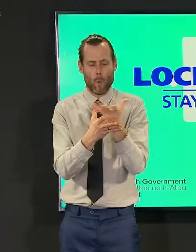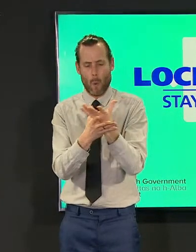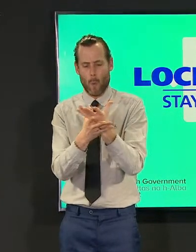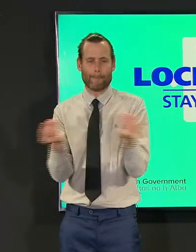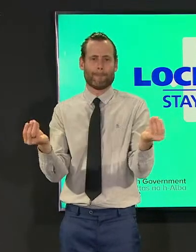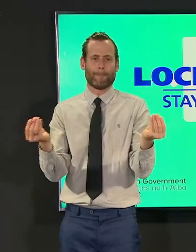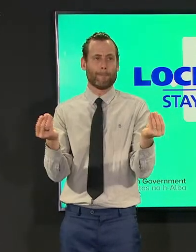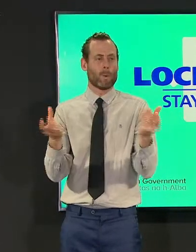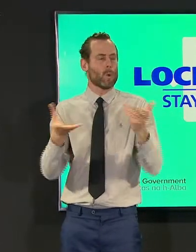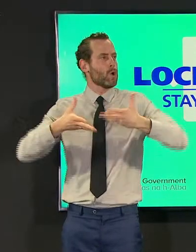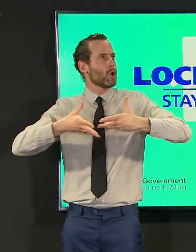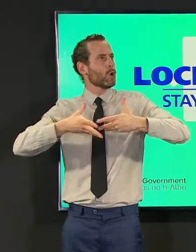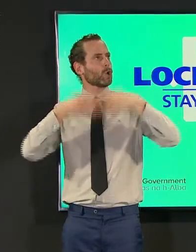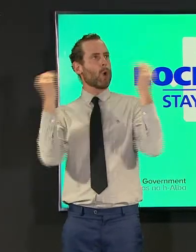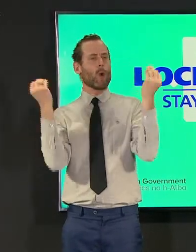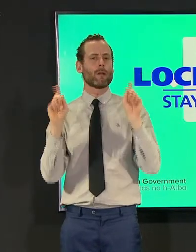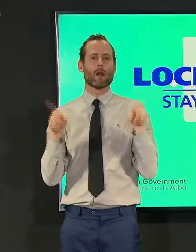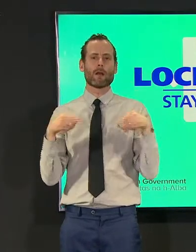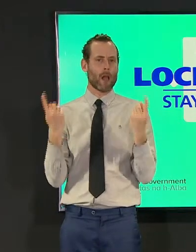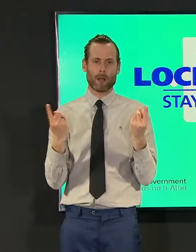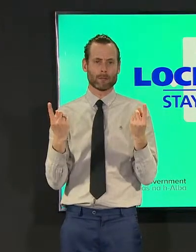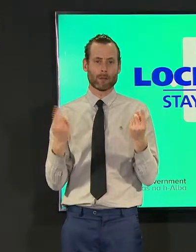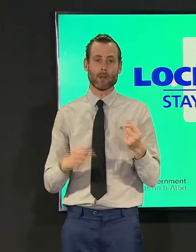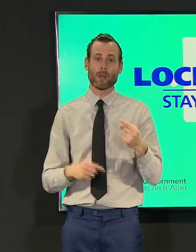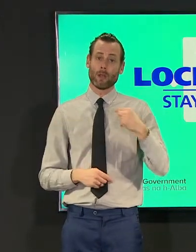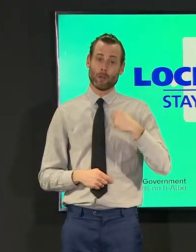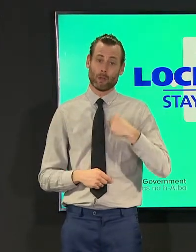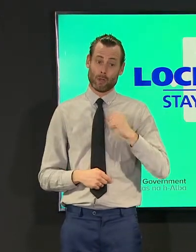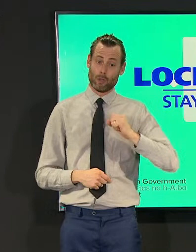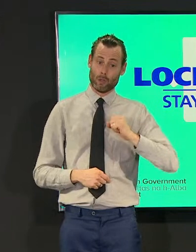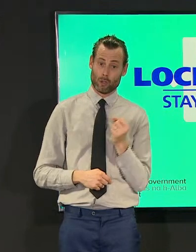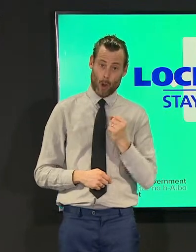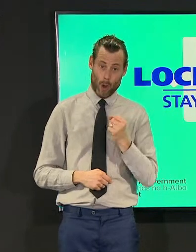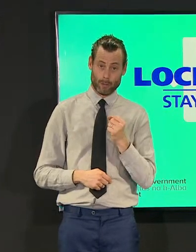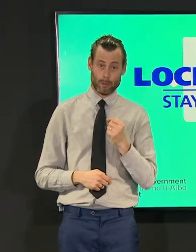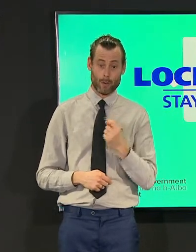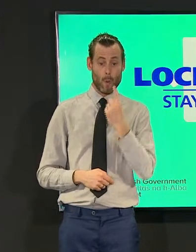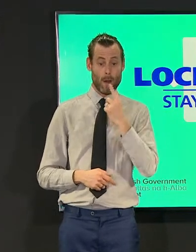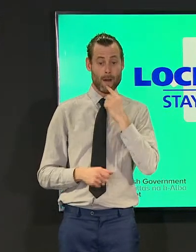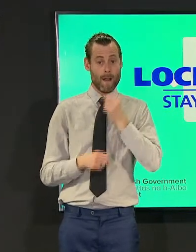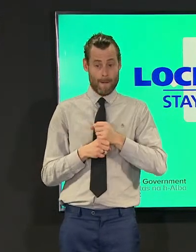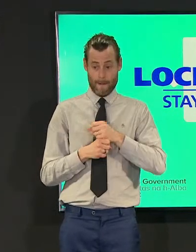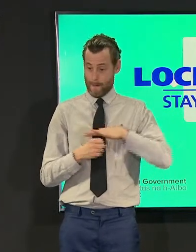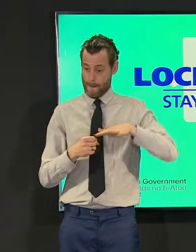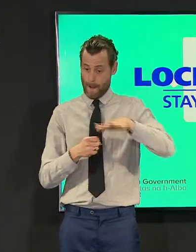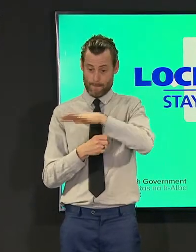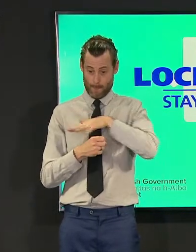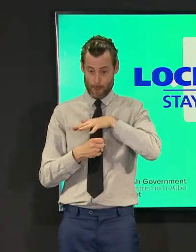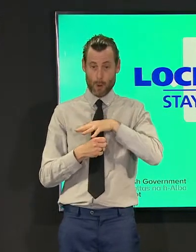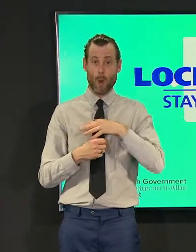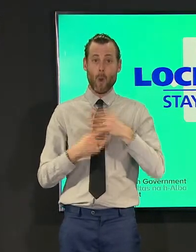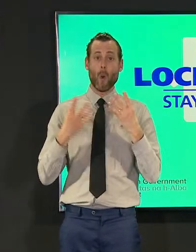one part of an island which has other governments in it who will quite rightly take their own policy